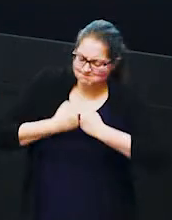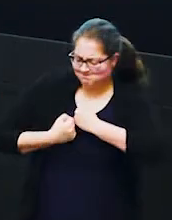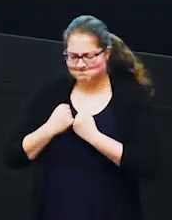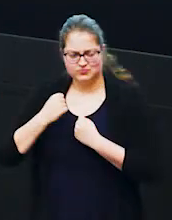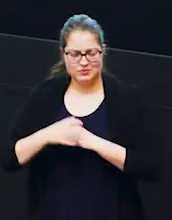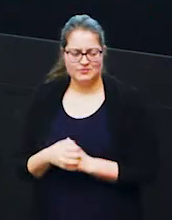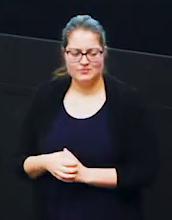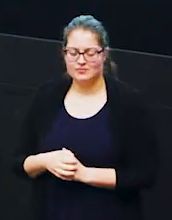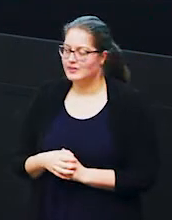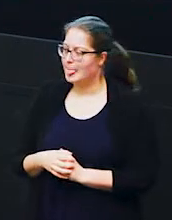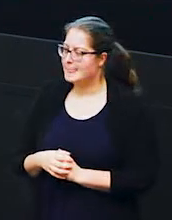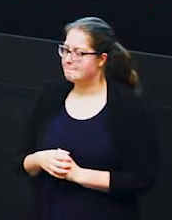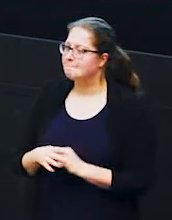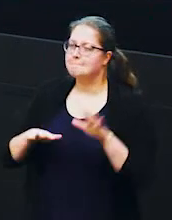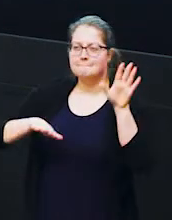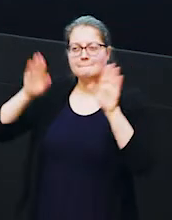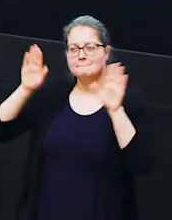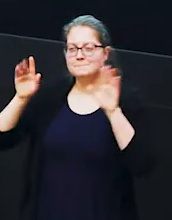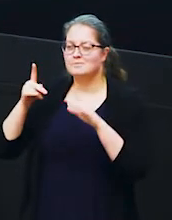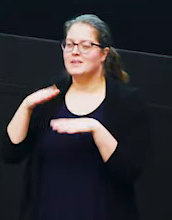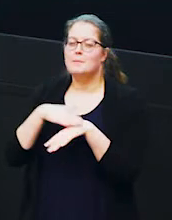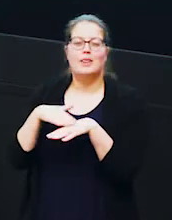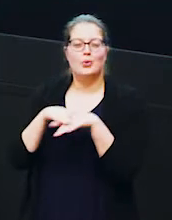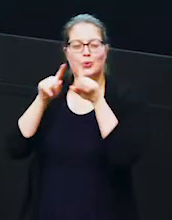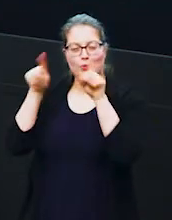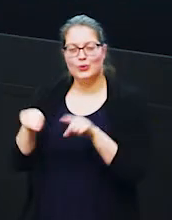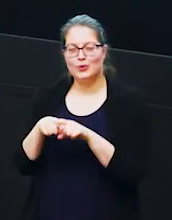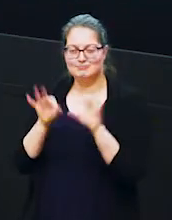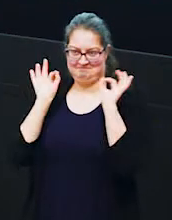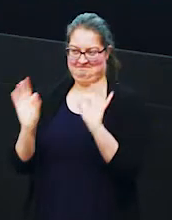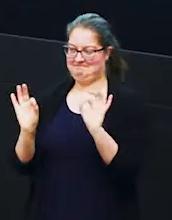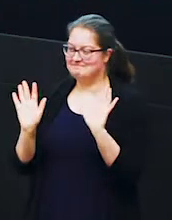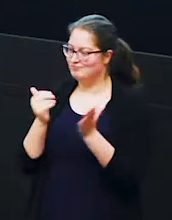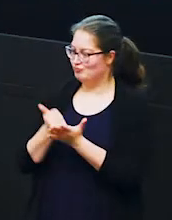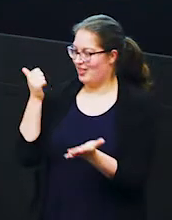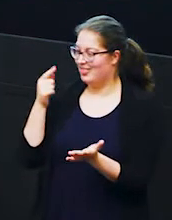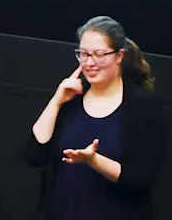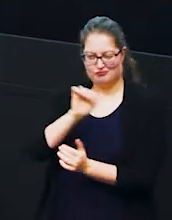i can see lots and lots of blue cars which is brilliant i think you're all right so this is